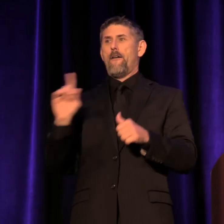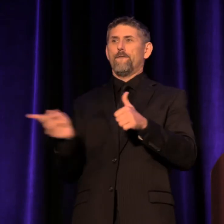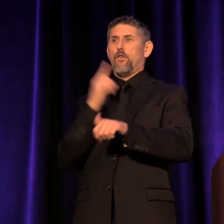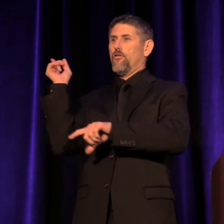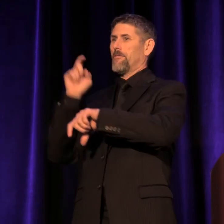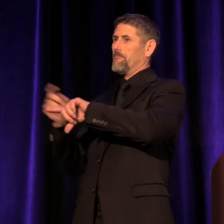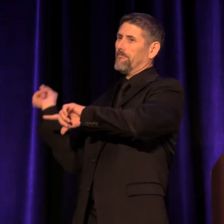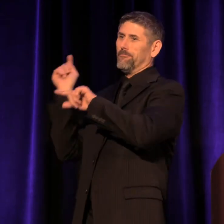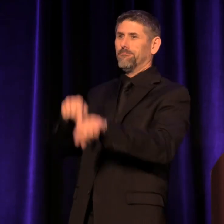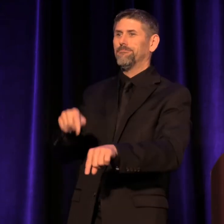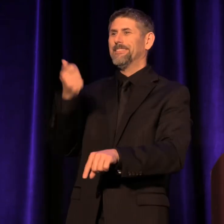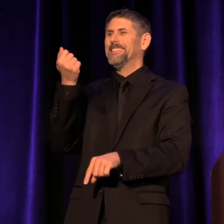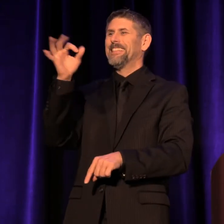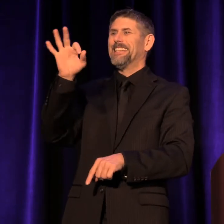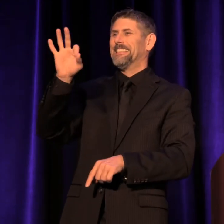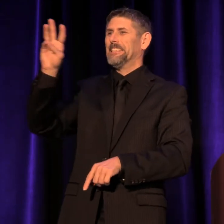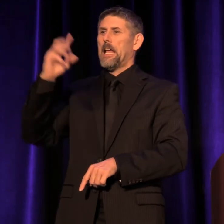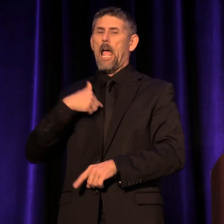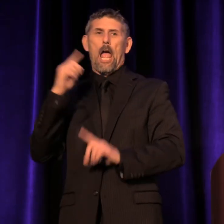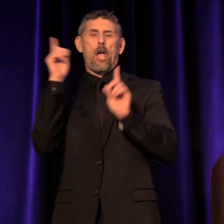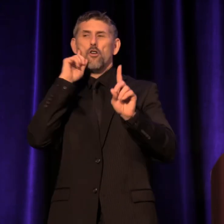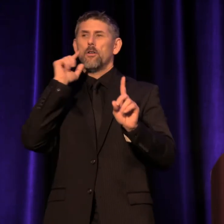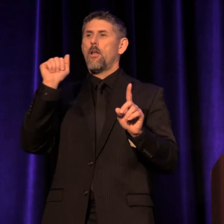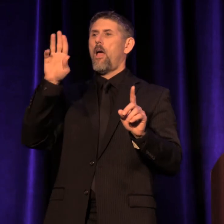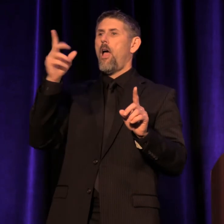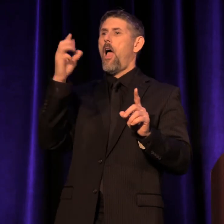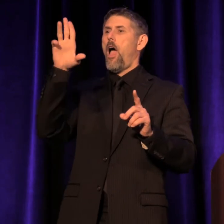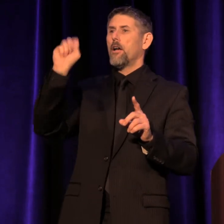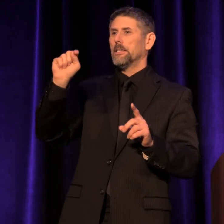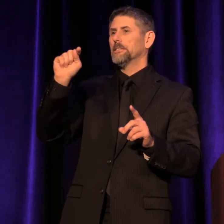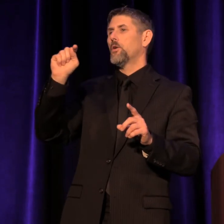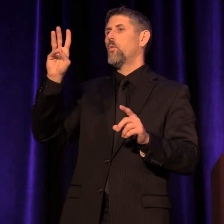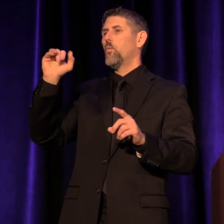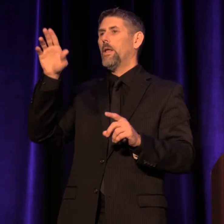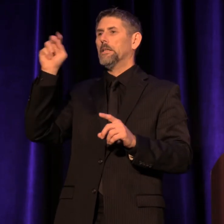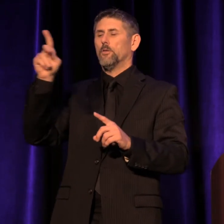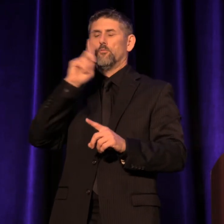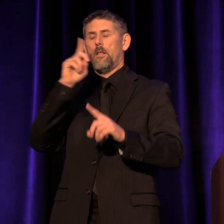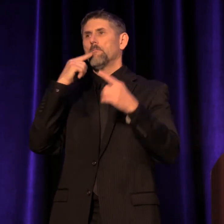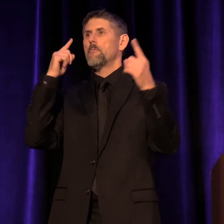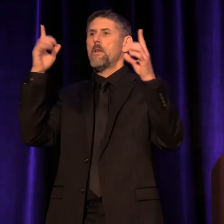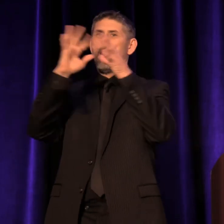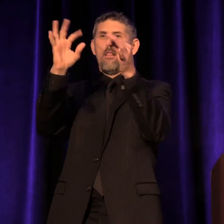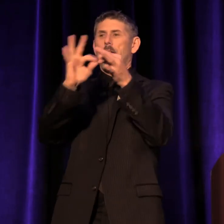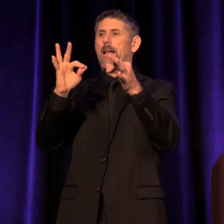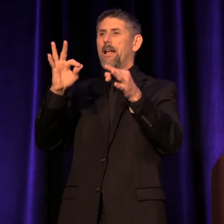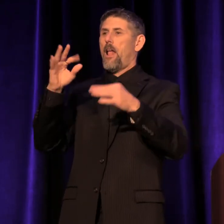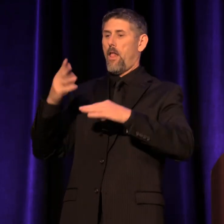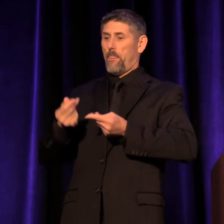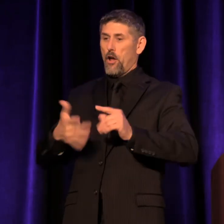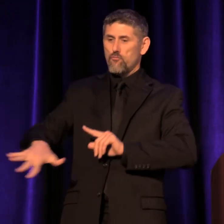In 1996, when I heard August Wilson give his seminal remarks "The Ground on Which I Stand."